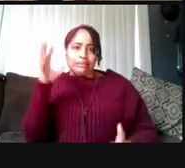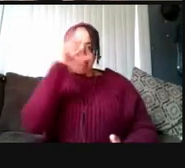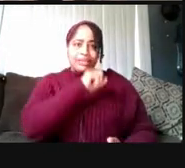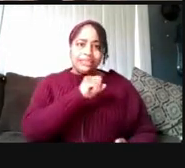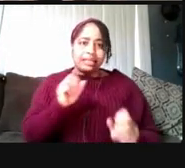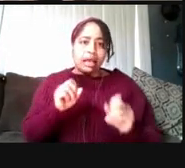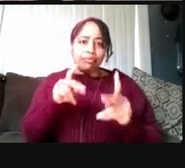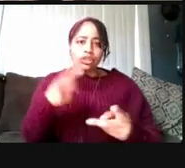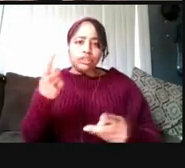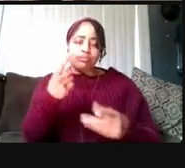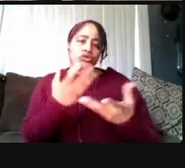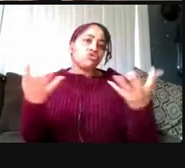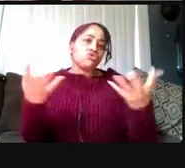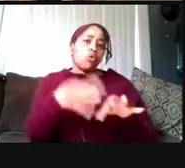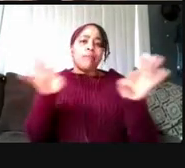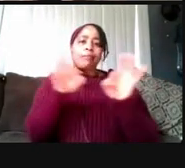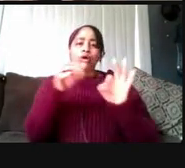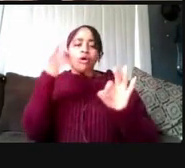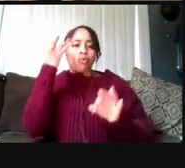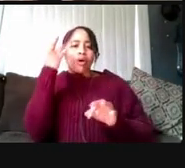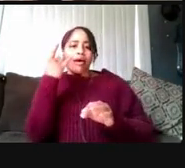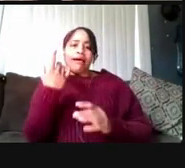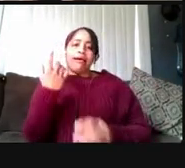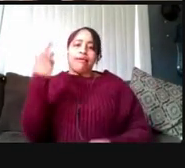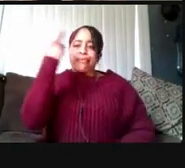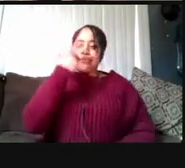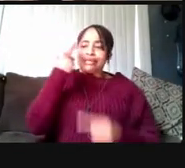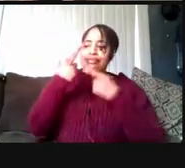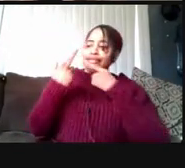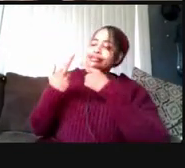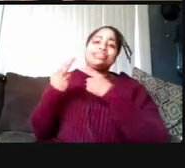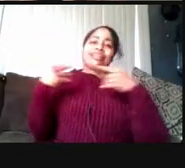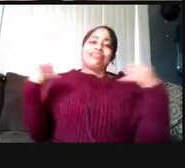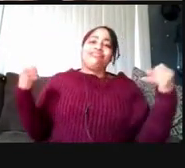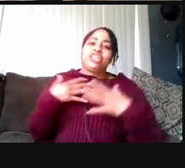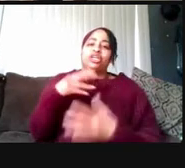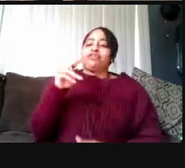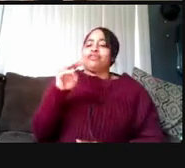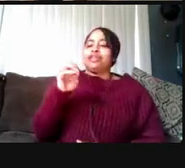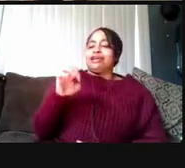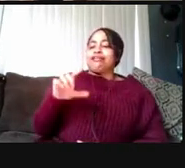that's so important because of this fear of needles. And again, we don't really have any idea